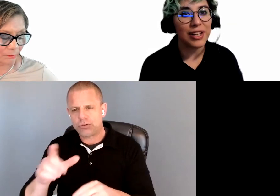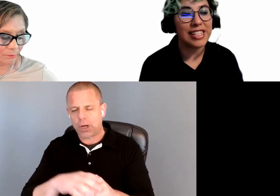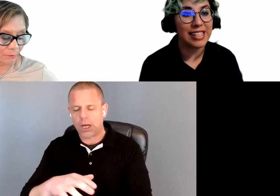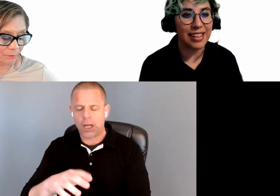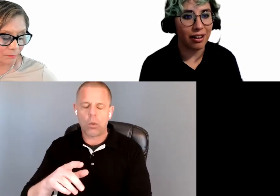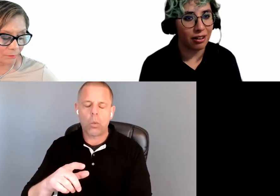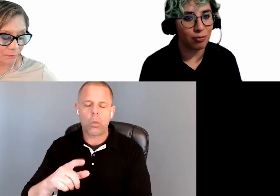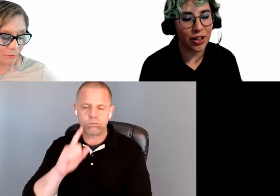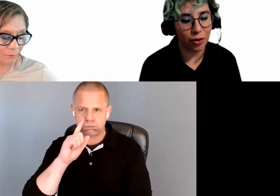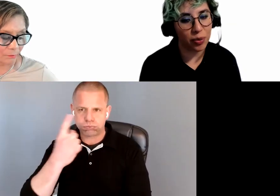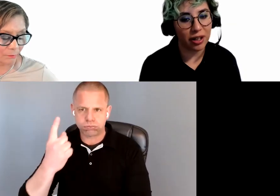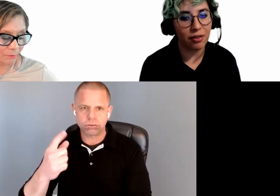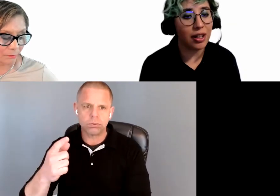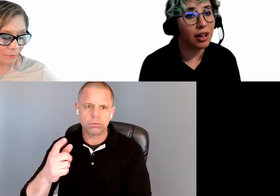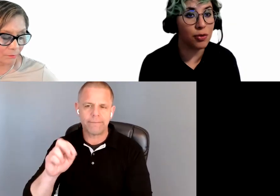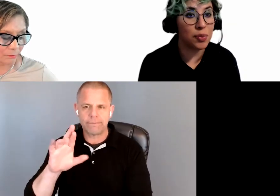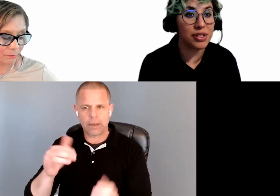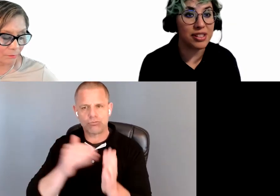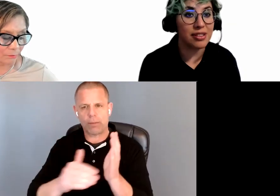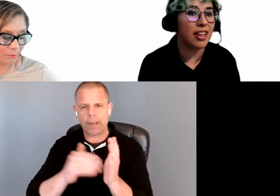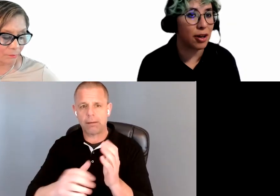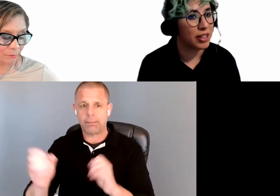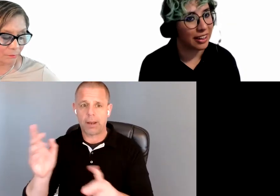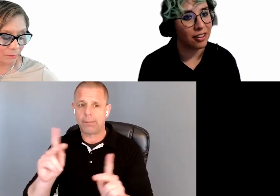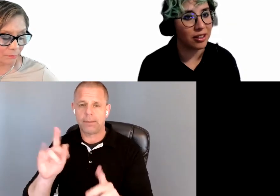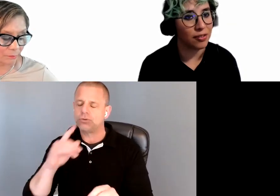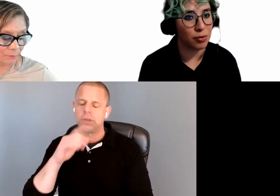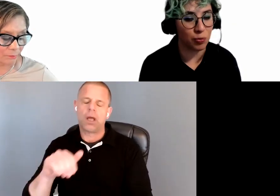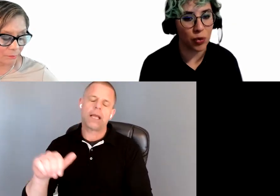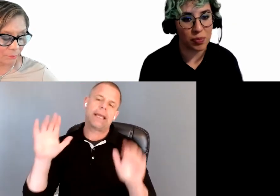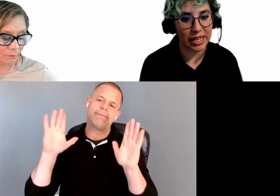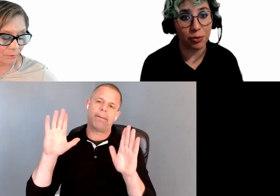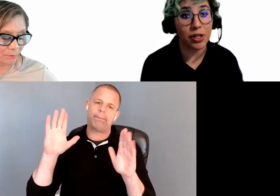it does get very repetitive, and a lot of people just give up and kind of leave the website, which